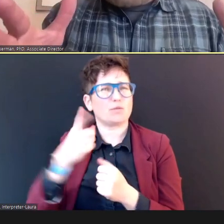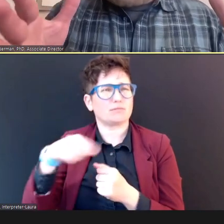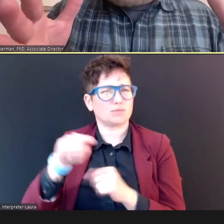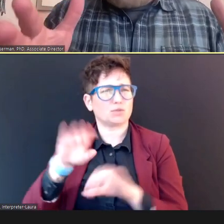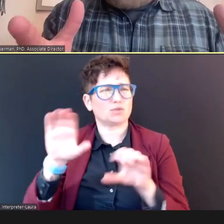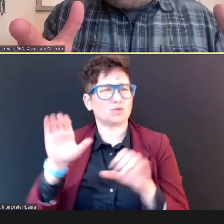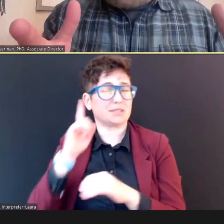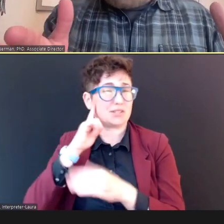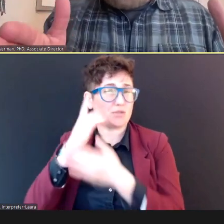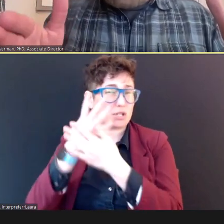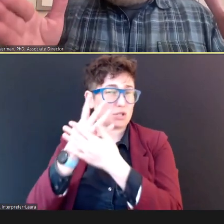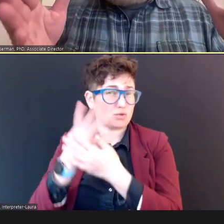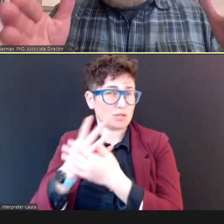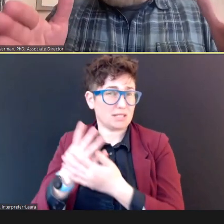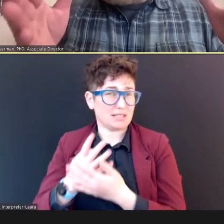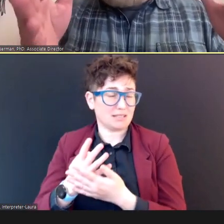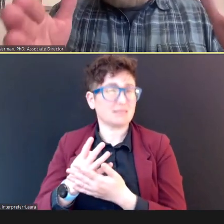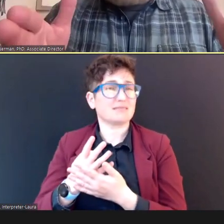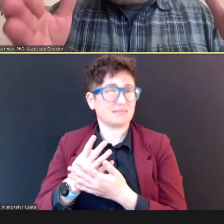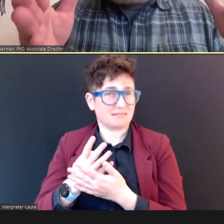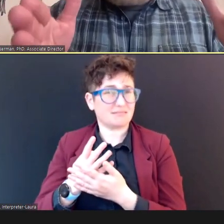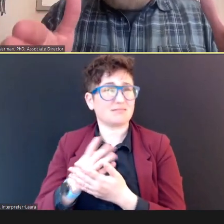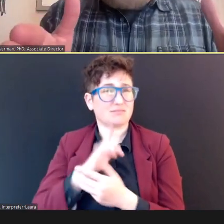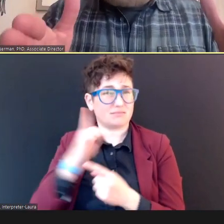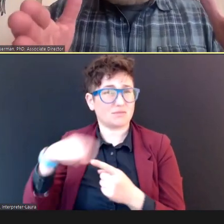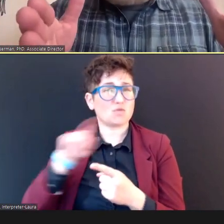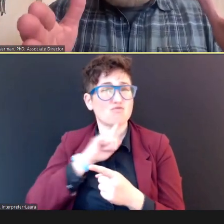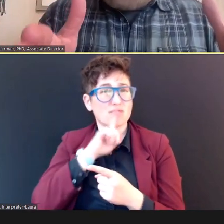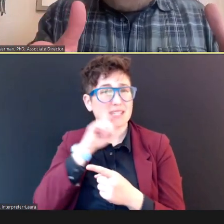really knows the role of screening.